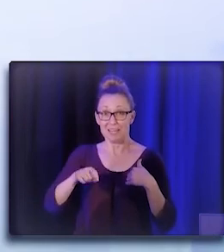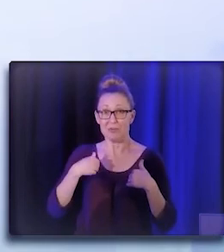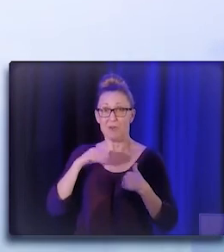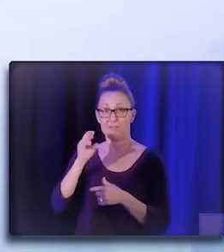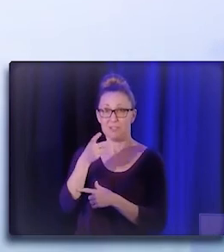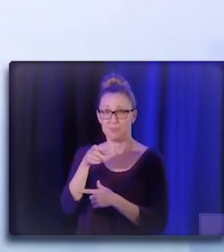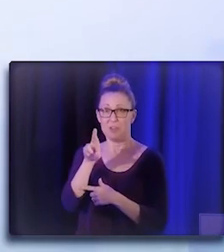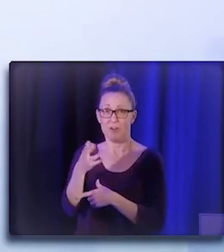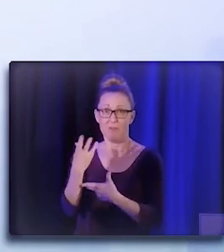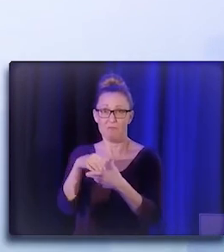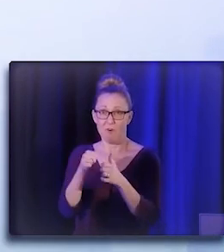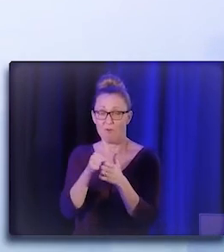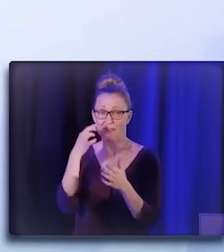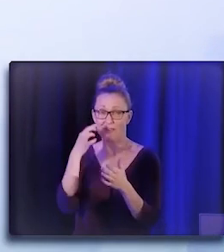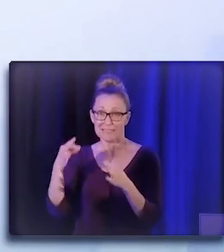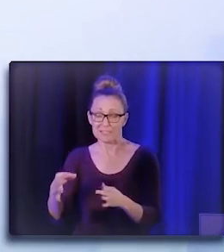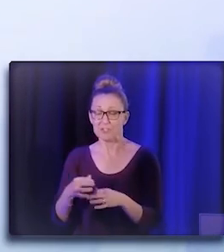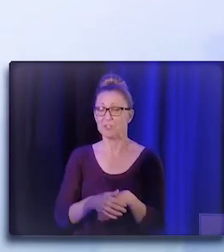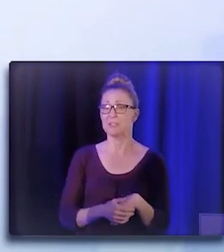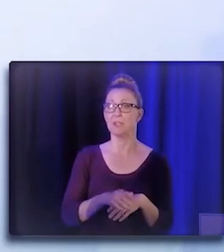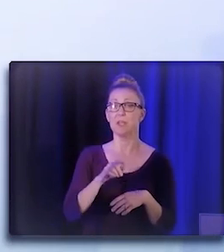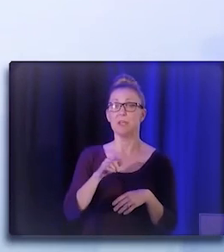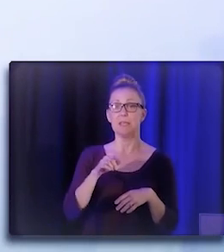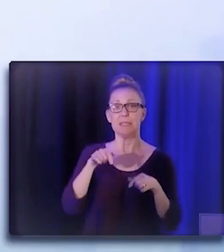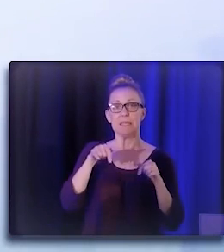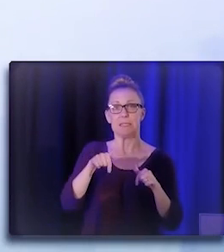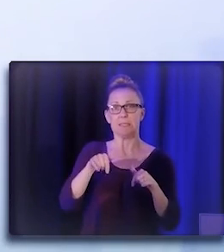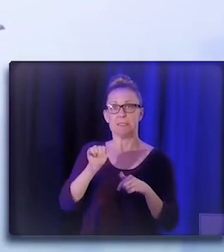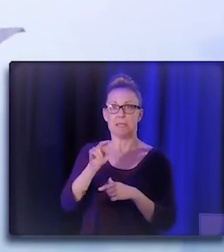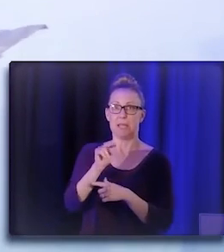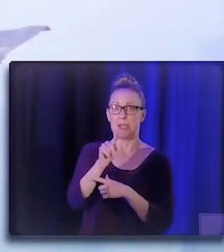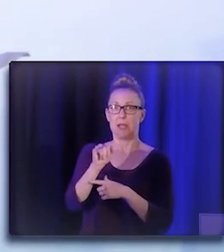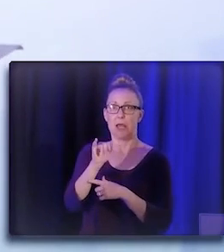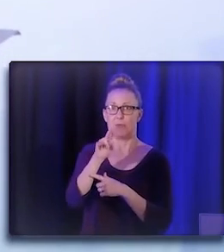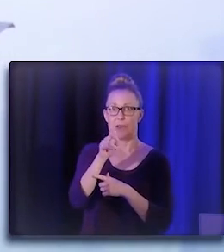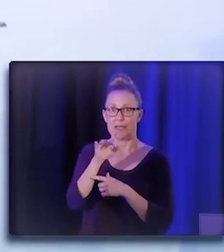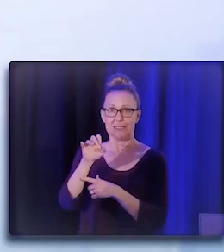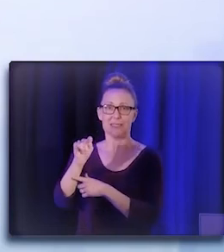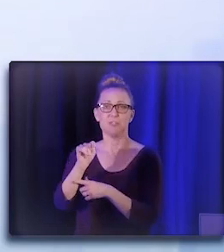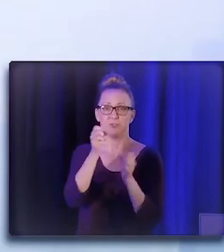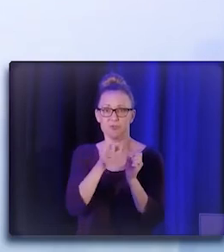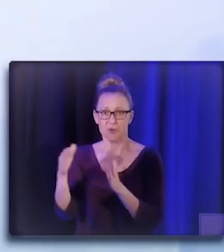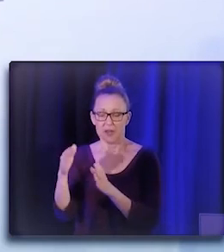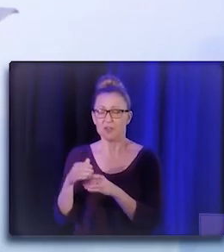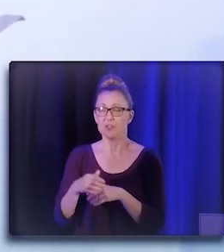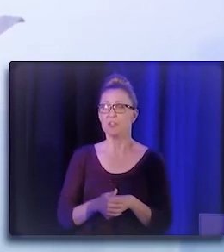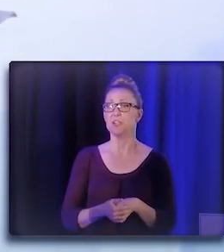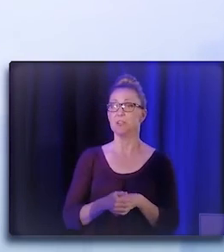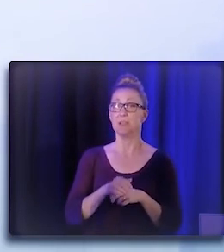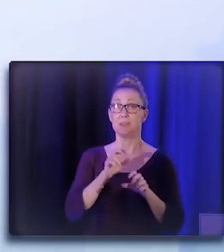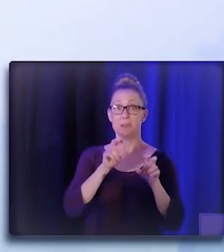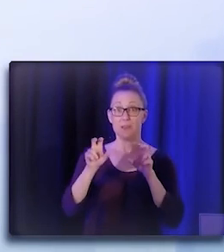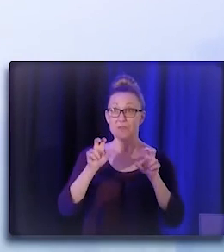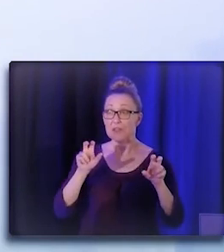is an anti-racist strategy and shifting power, unprecedented investment, but we've got work to do.